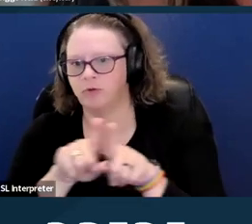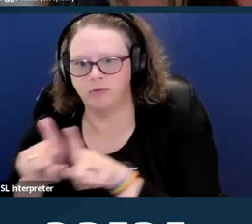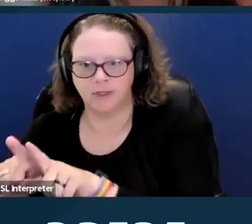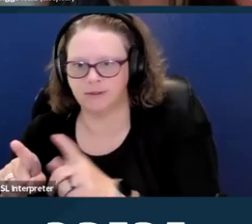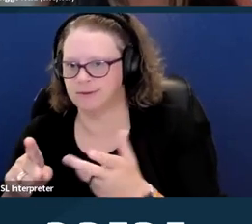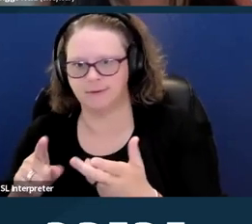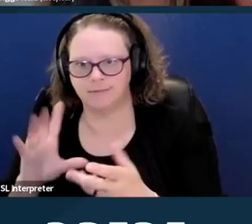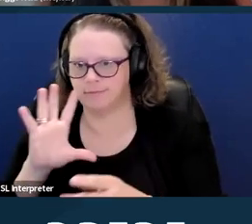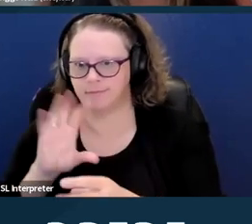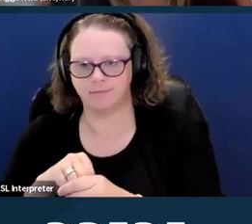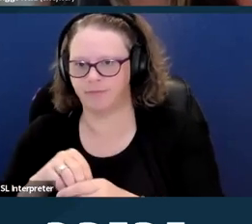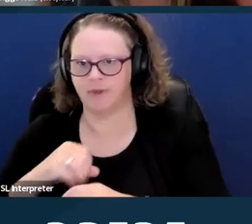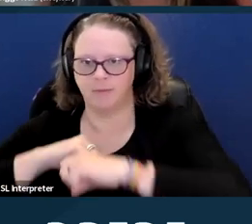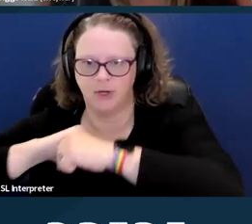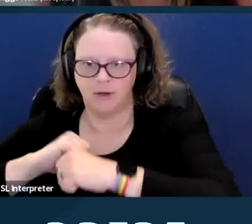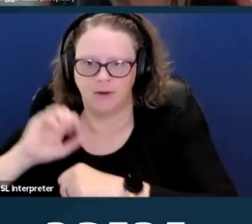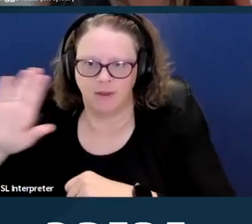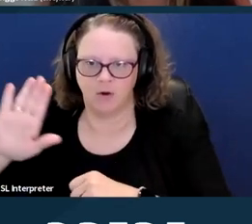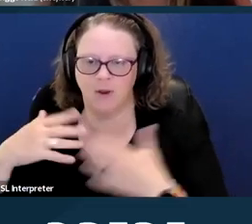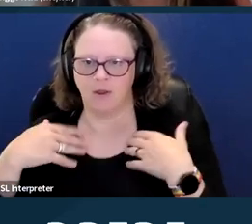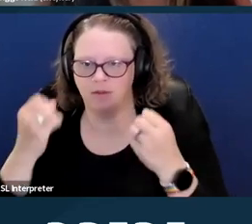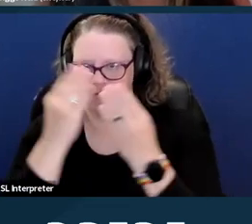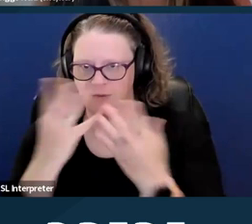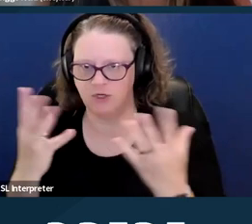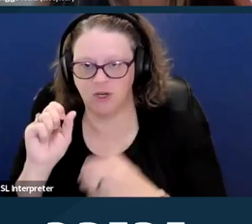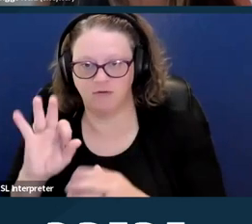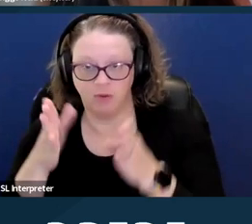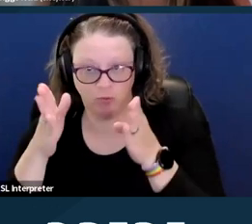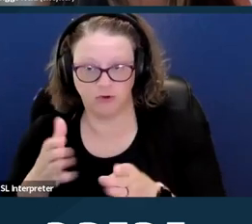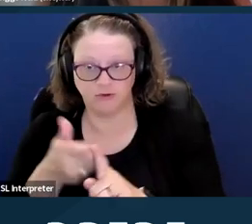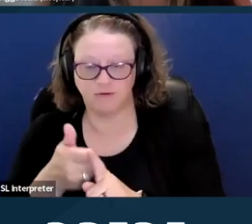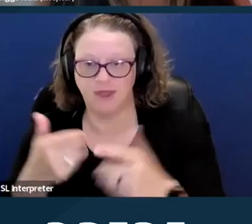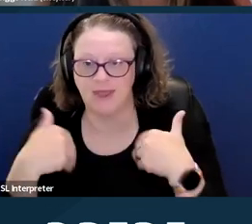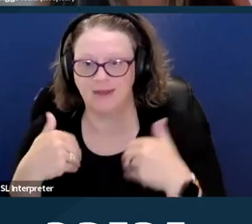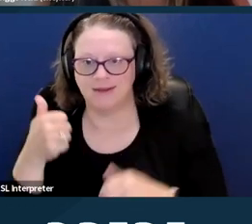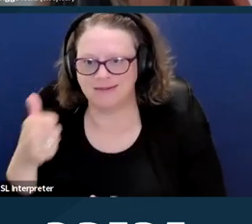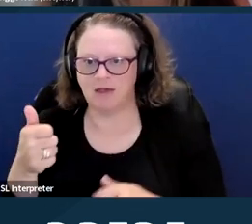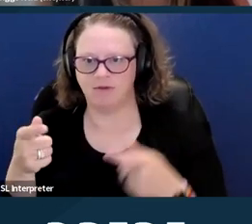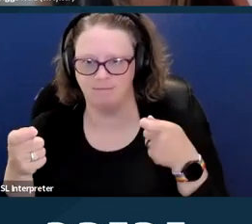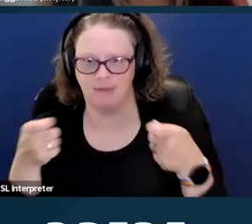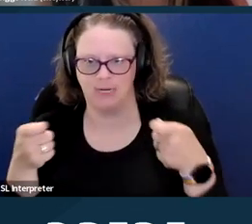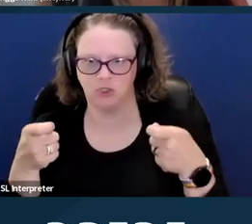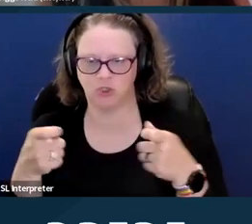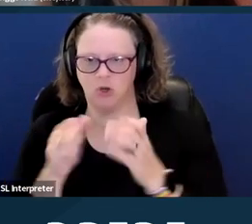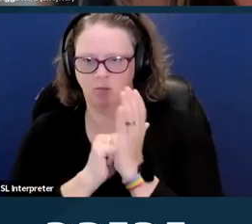when a person potentially had a self-managed abortion, it's unclear if that would be covered